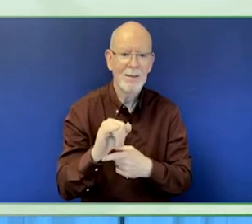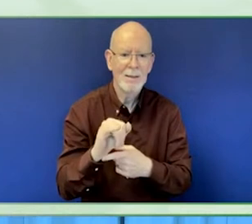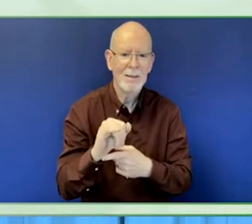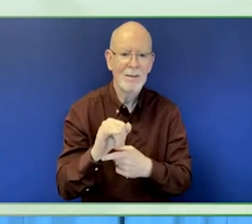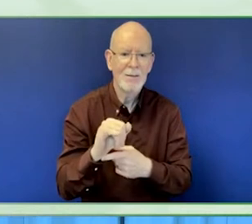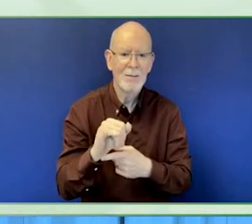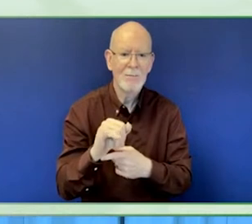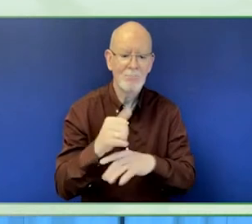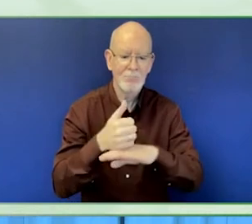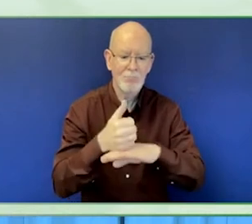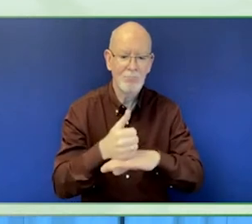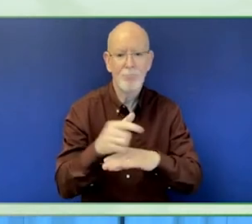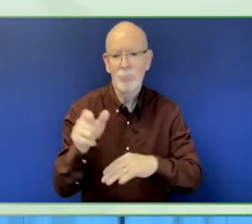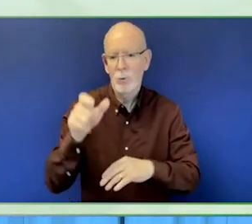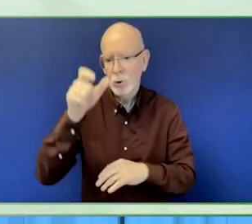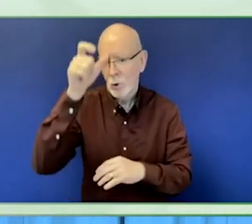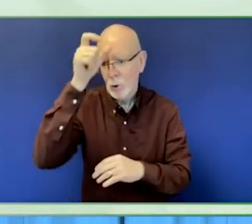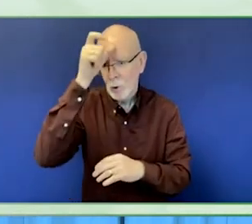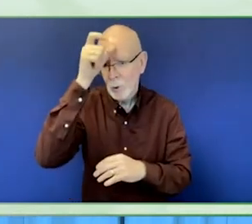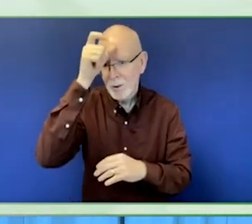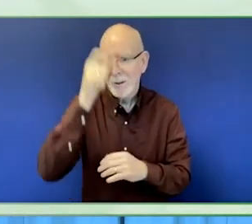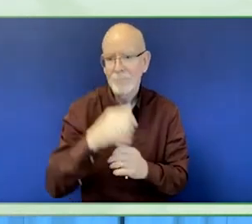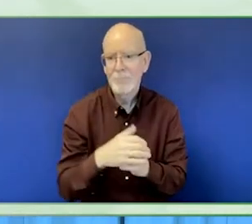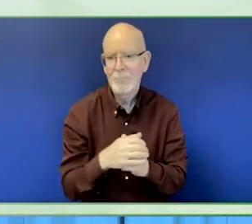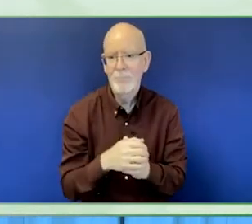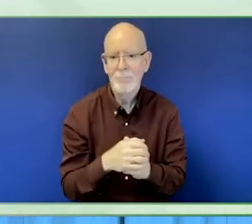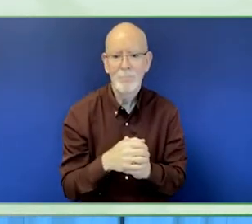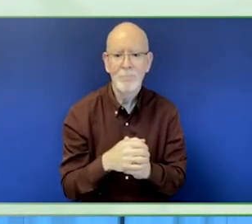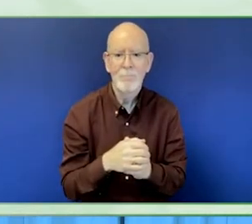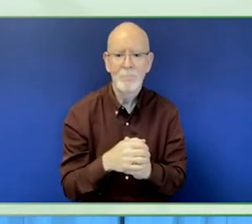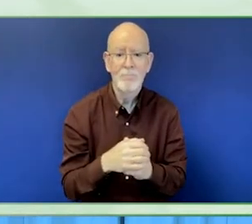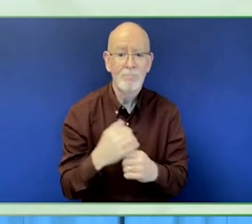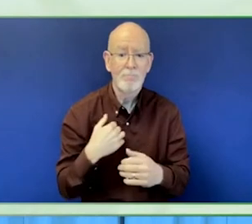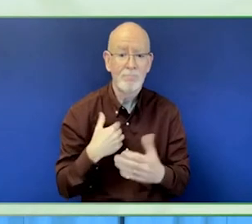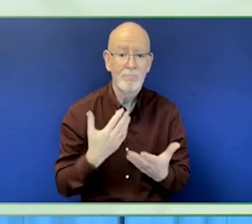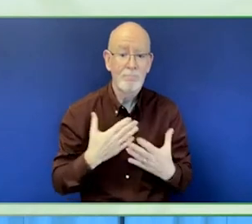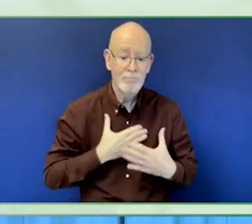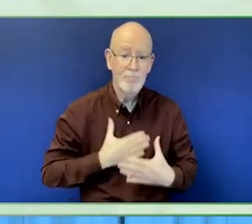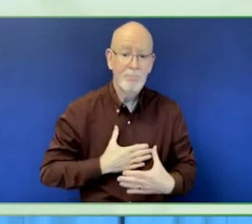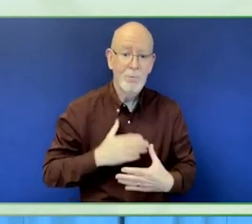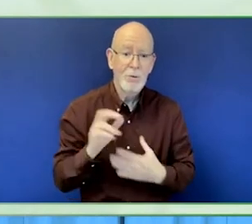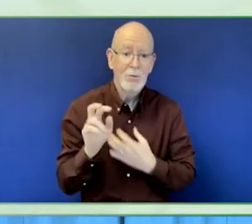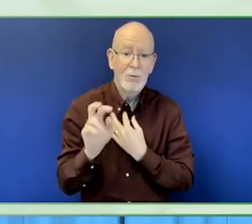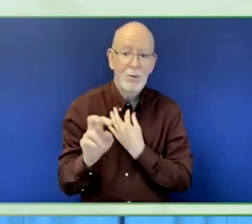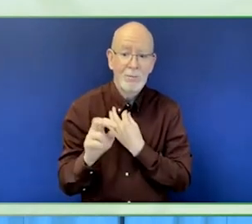Before I start my turn, I would like to say a you words about the